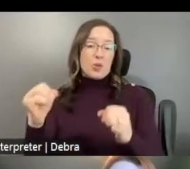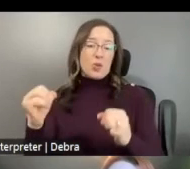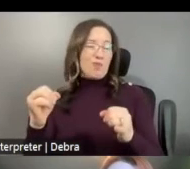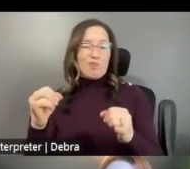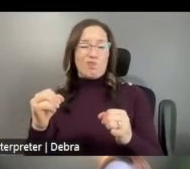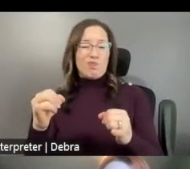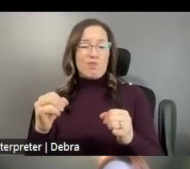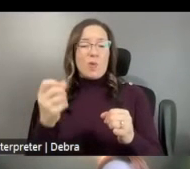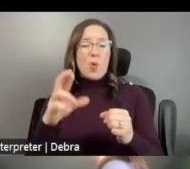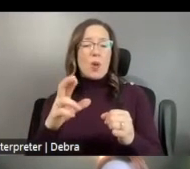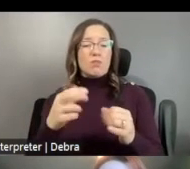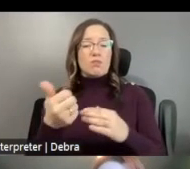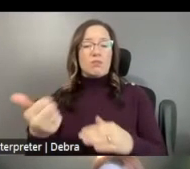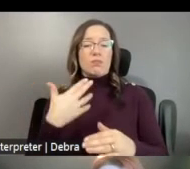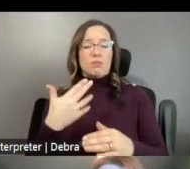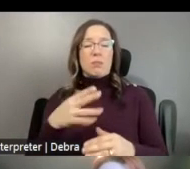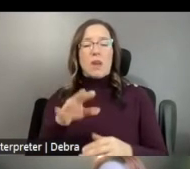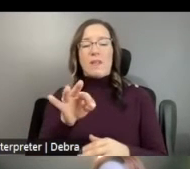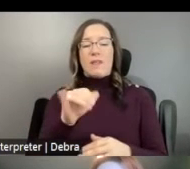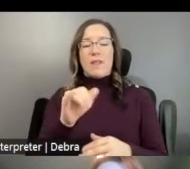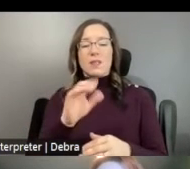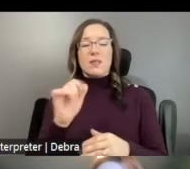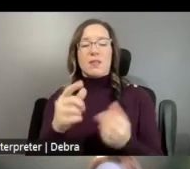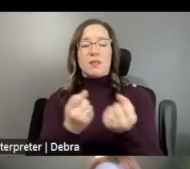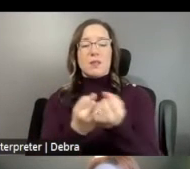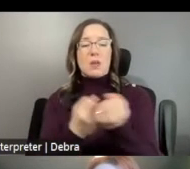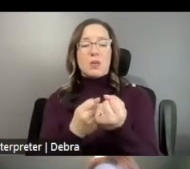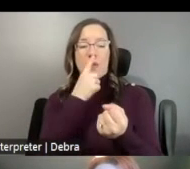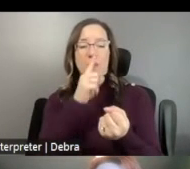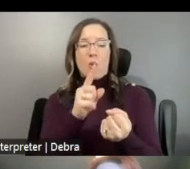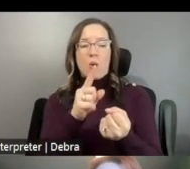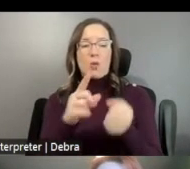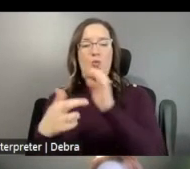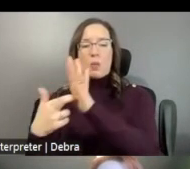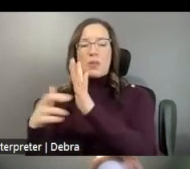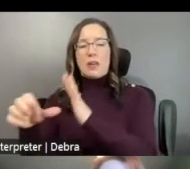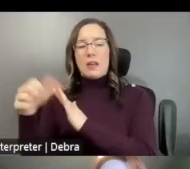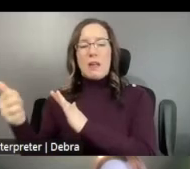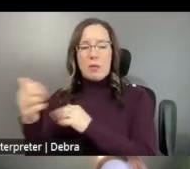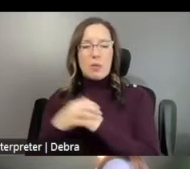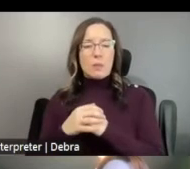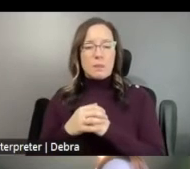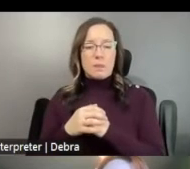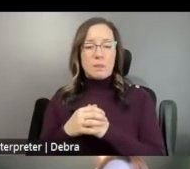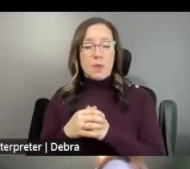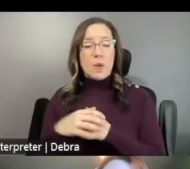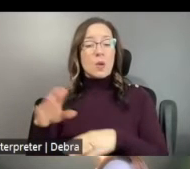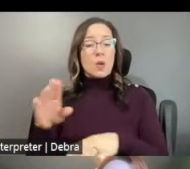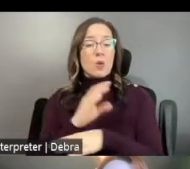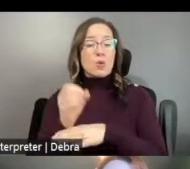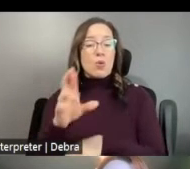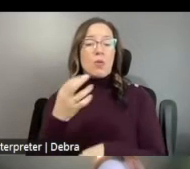SUBMITTED BY A FISCAL SPONSOR ON AN INDIVIDUAL'S BEHALF. COMMERCIAL OR FOR-PROFIT ENTERPRISES ARE